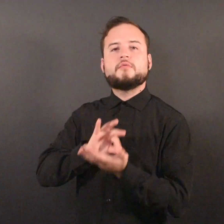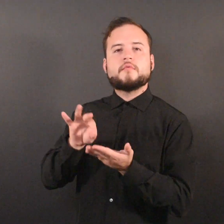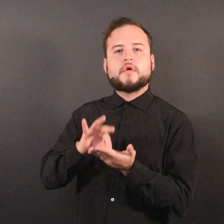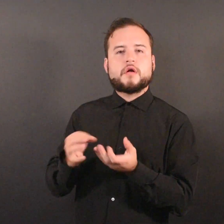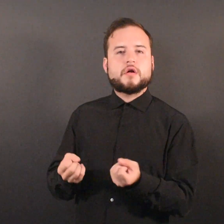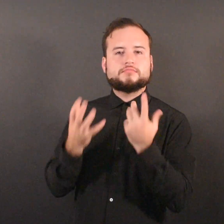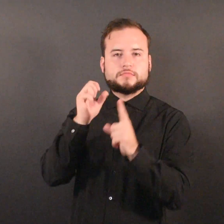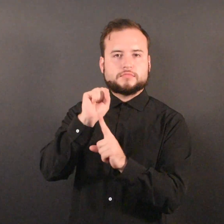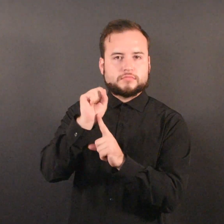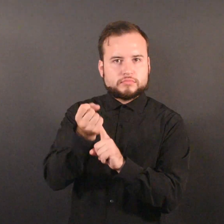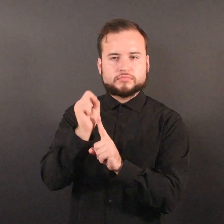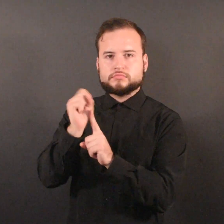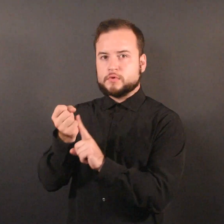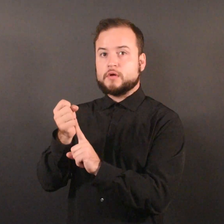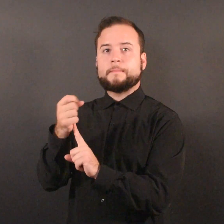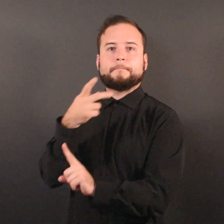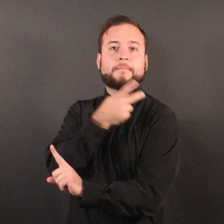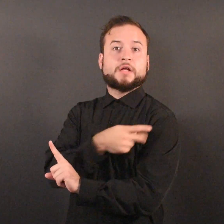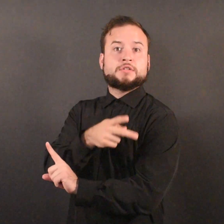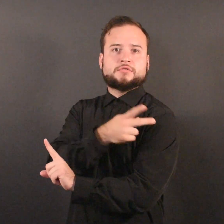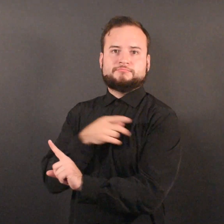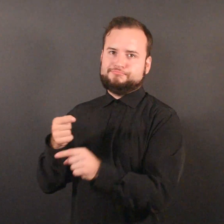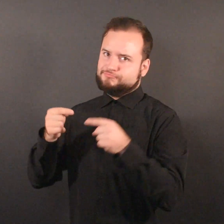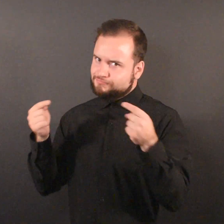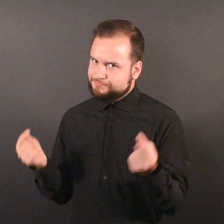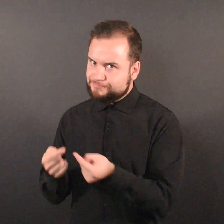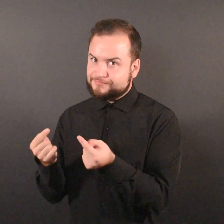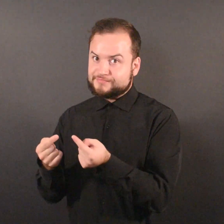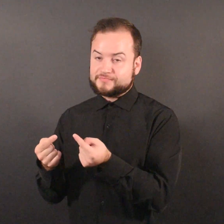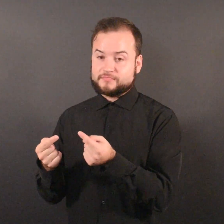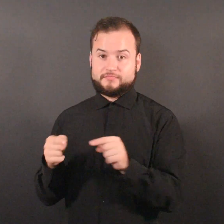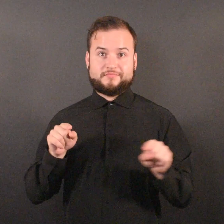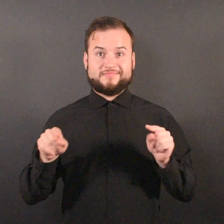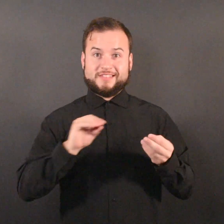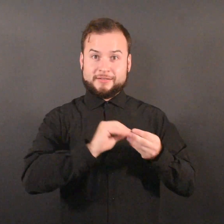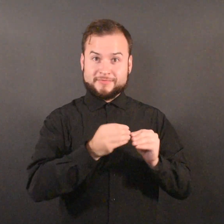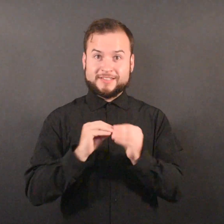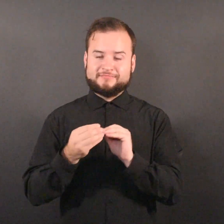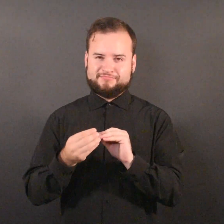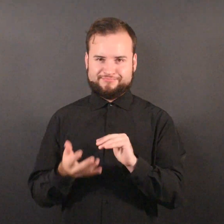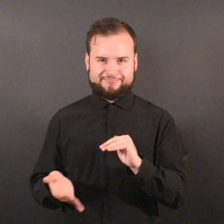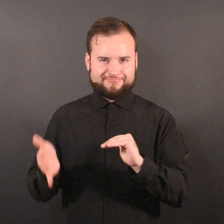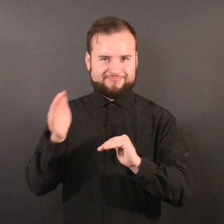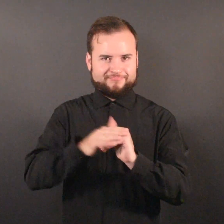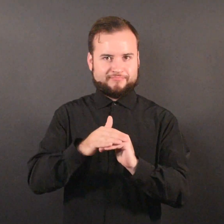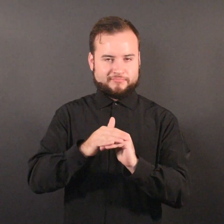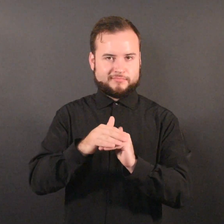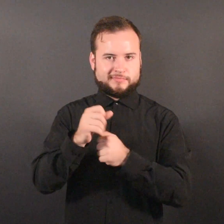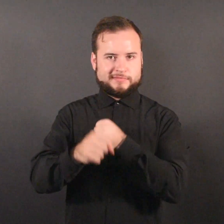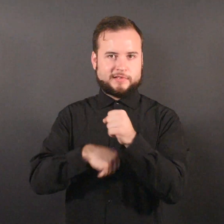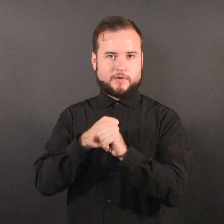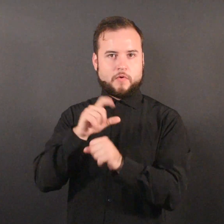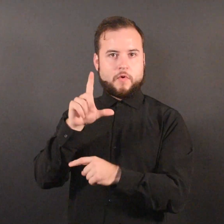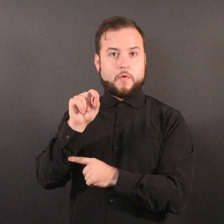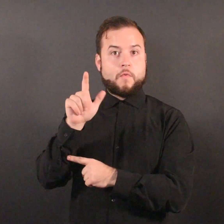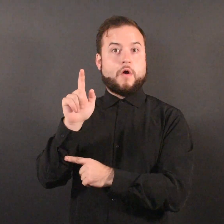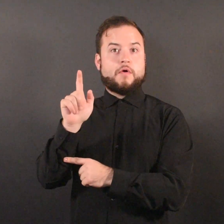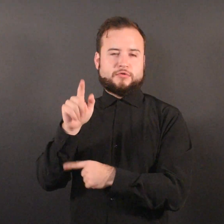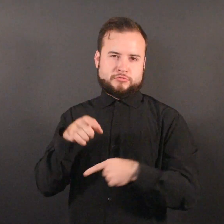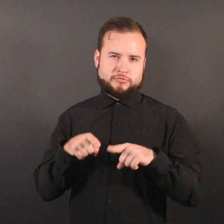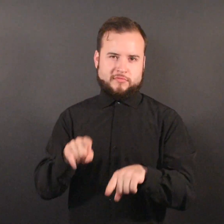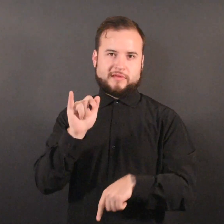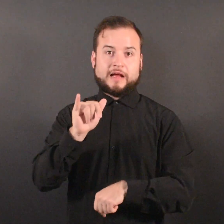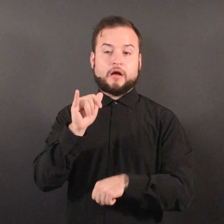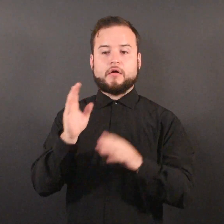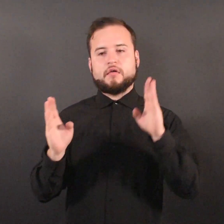rose in 2021 during the past year-long reporting period in Minnesota hospitals,